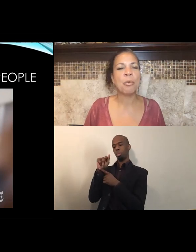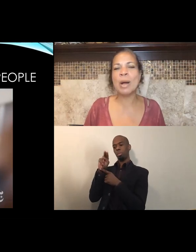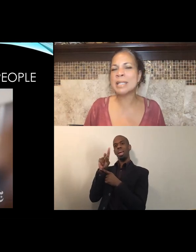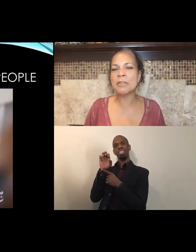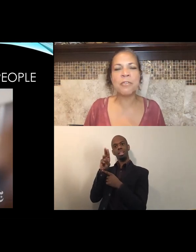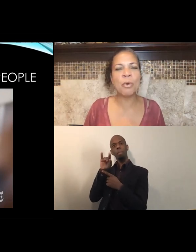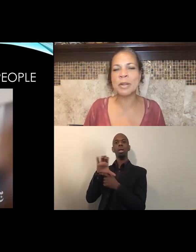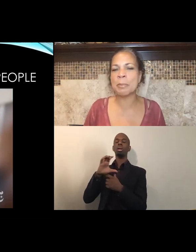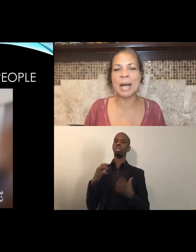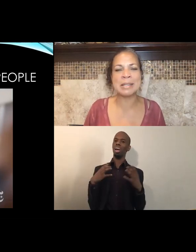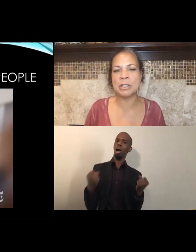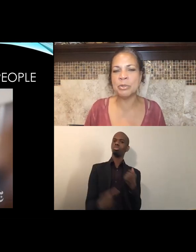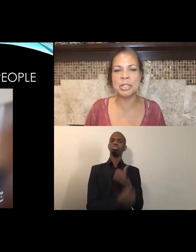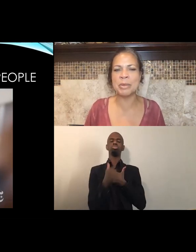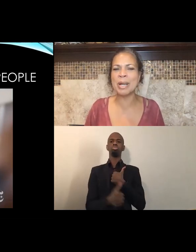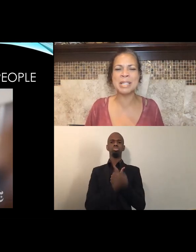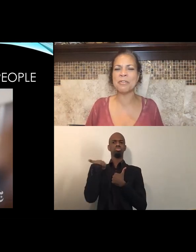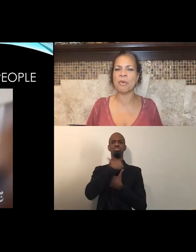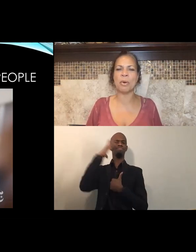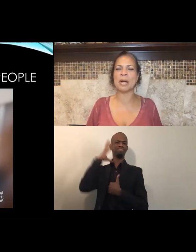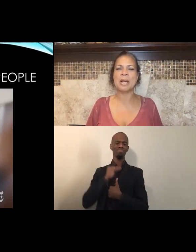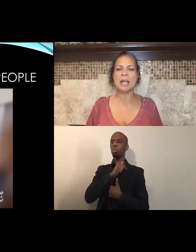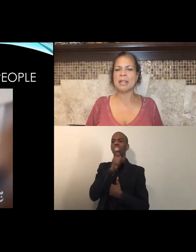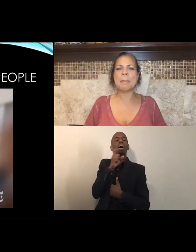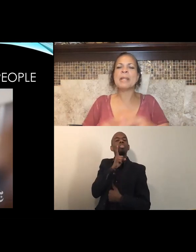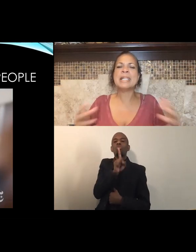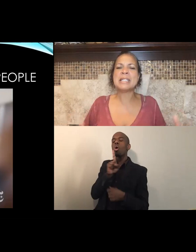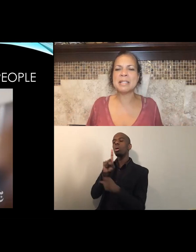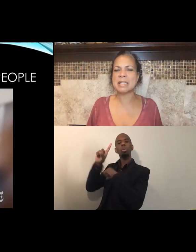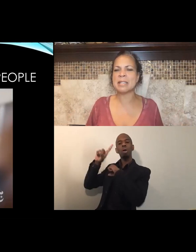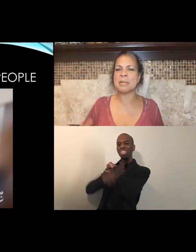wasn't for the prosecution. It wasn't for the policing system,